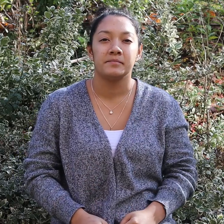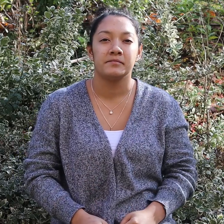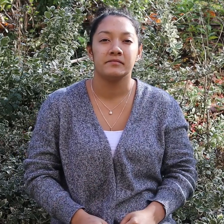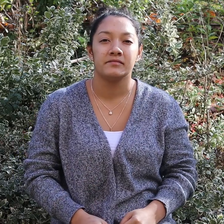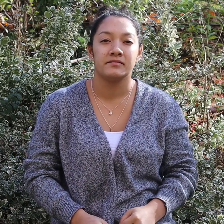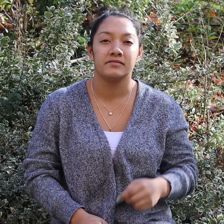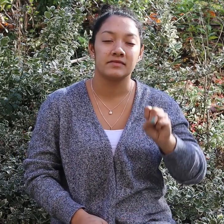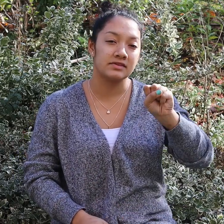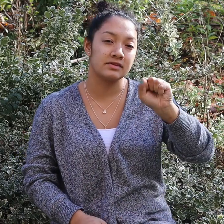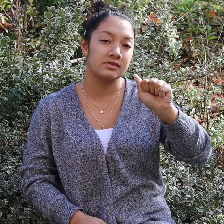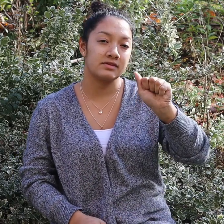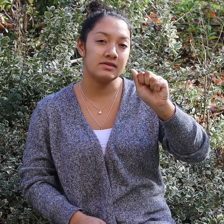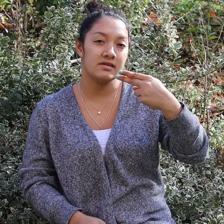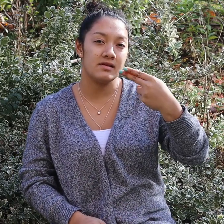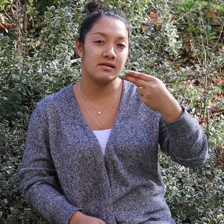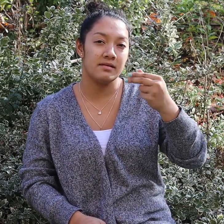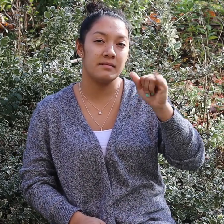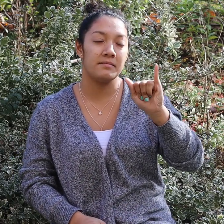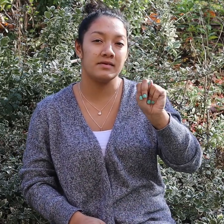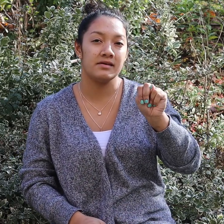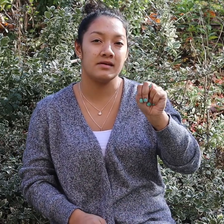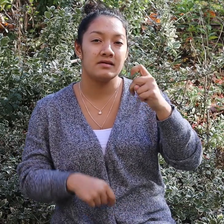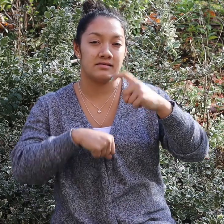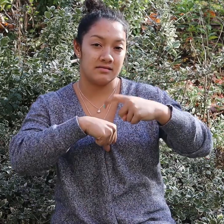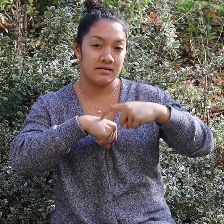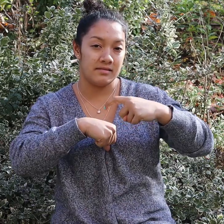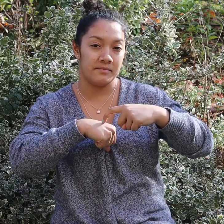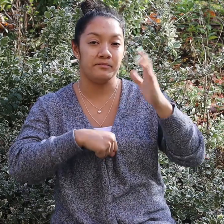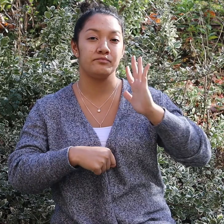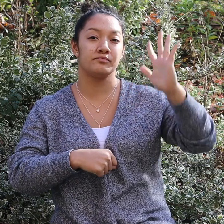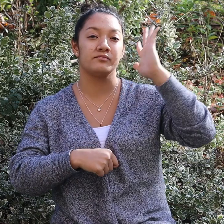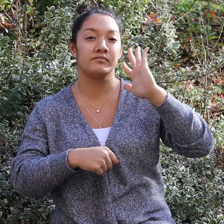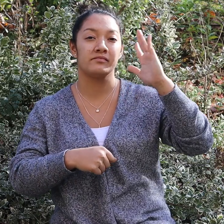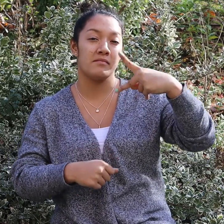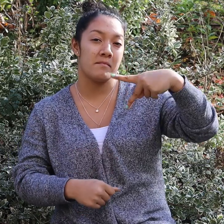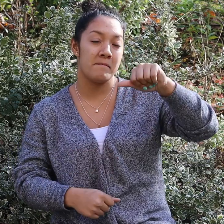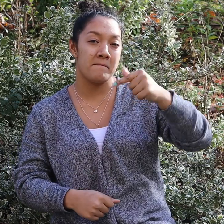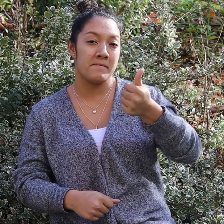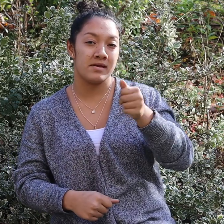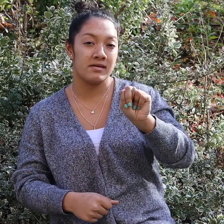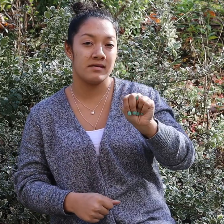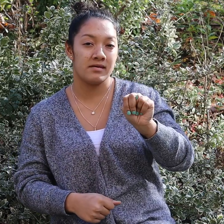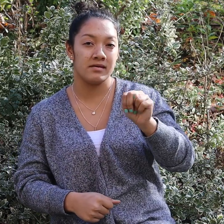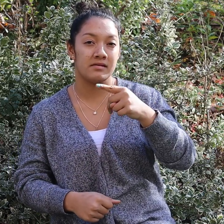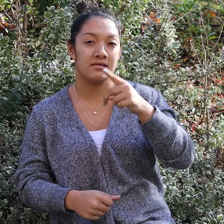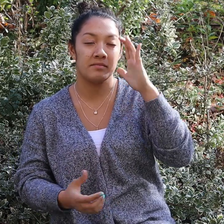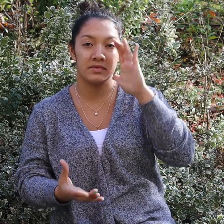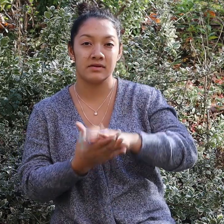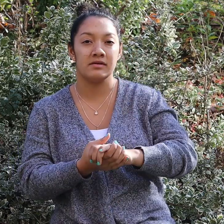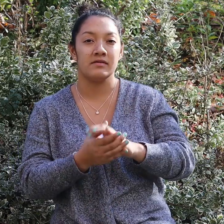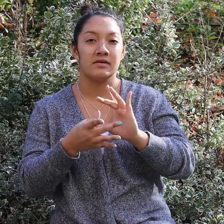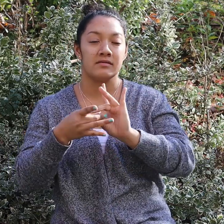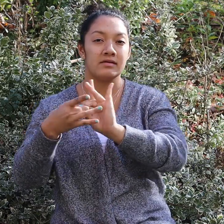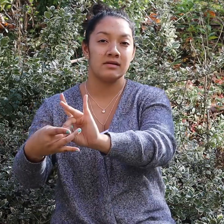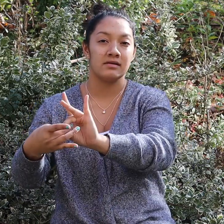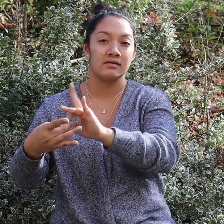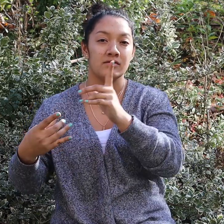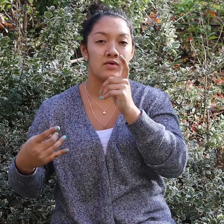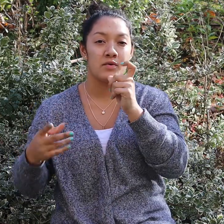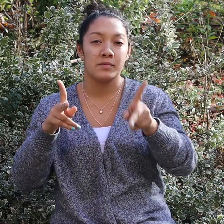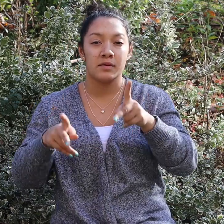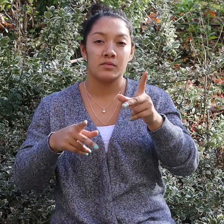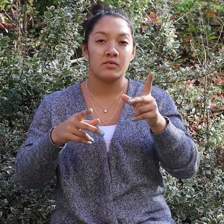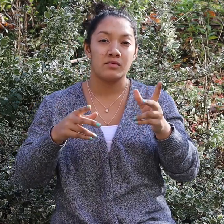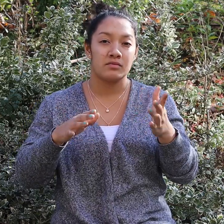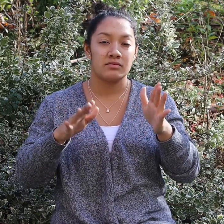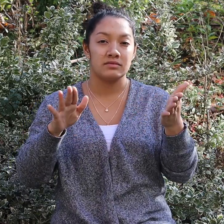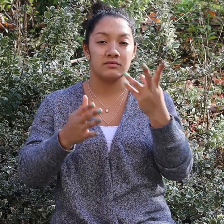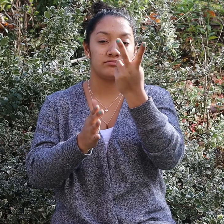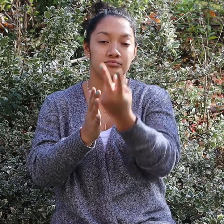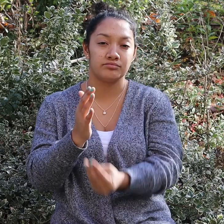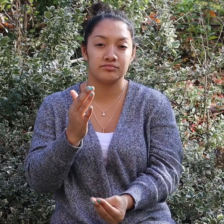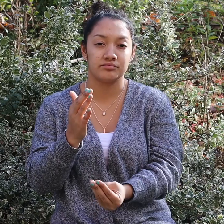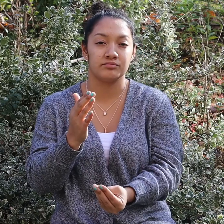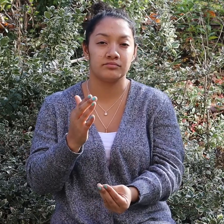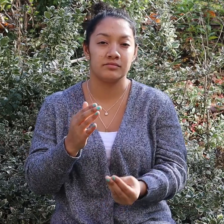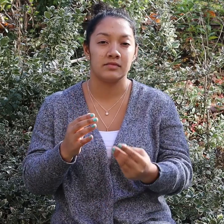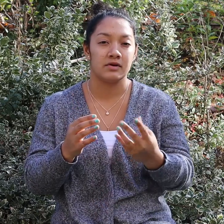Around Samhain, many Pagans believe that they can connect with people they have lost.